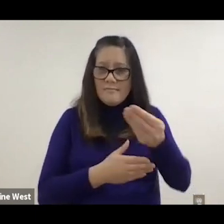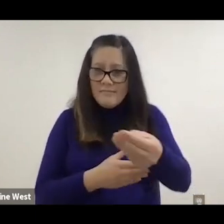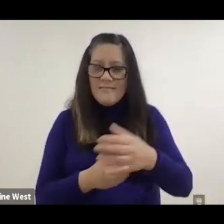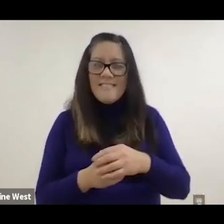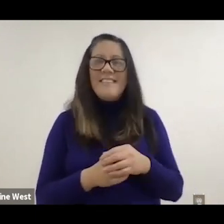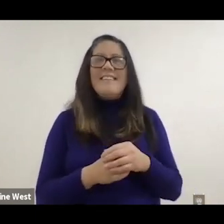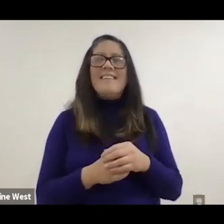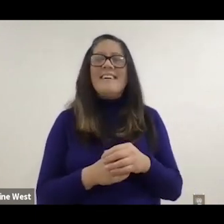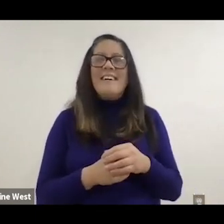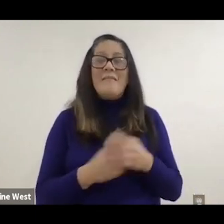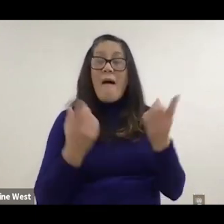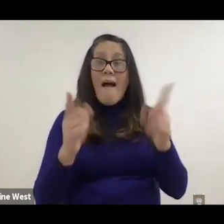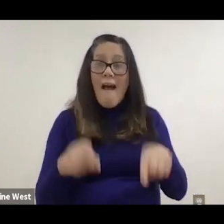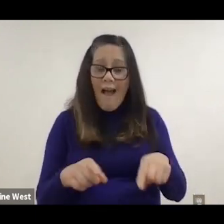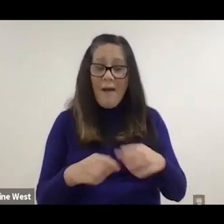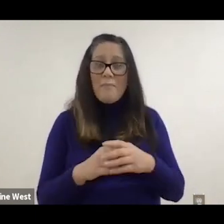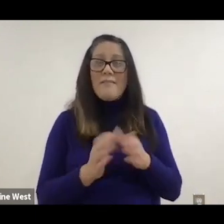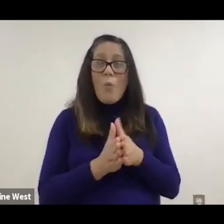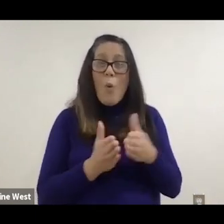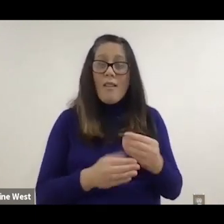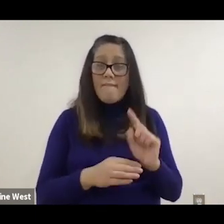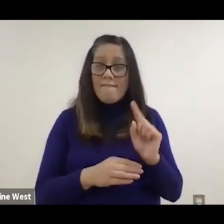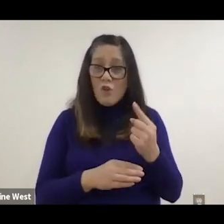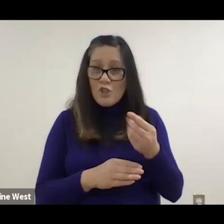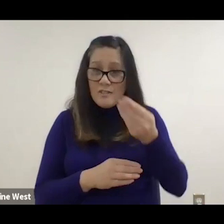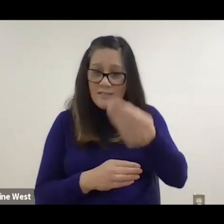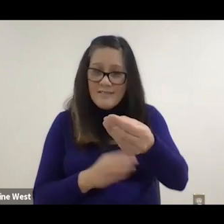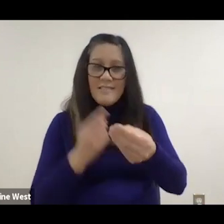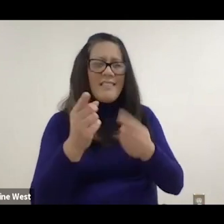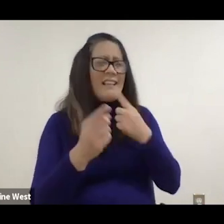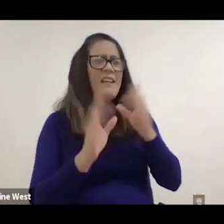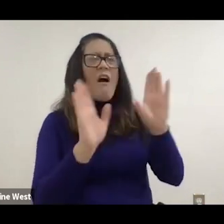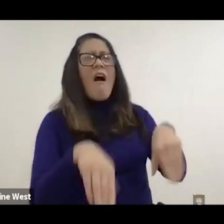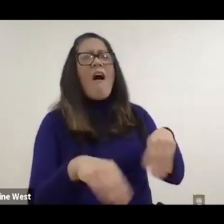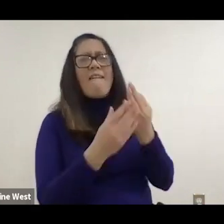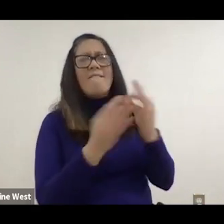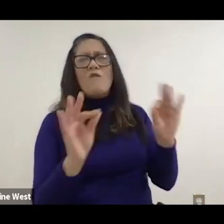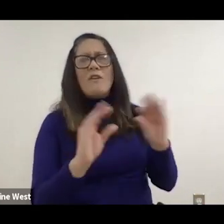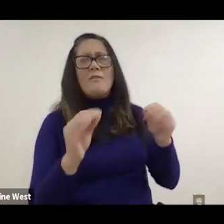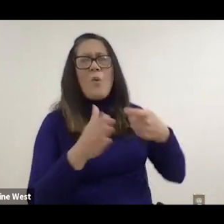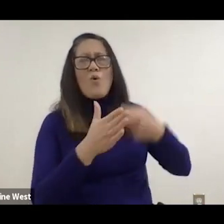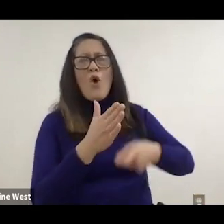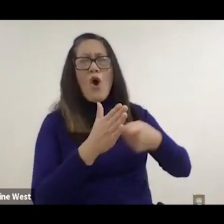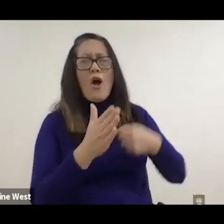no so cool, just keep it all pay for it. And of course we. I guess there are benefits to that.